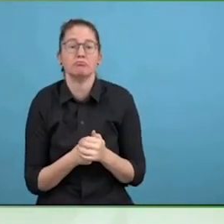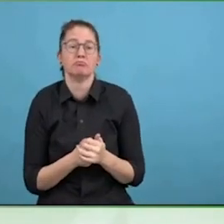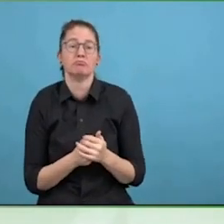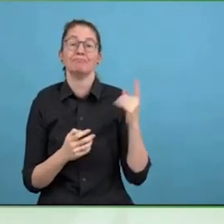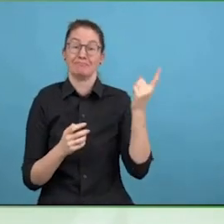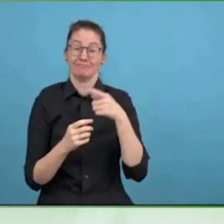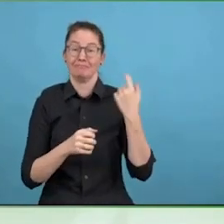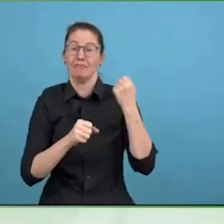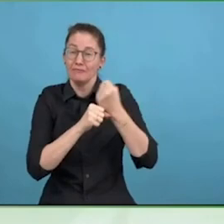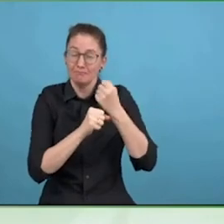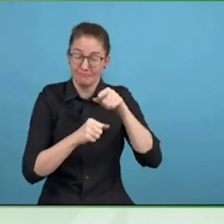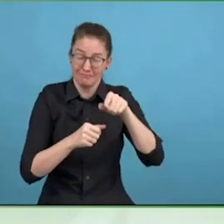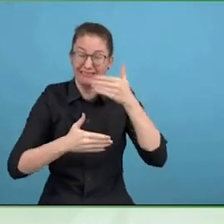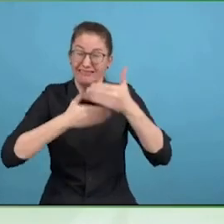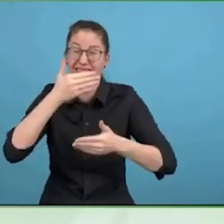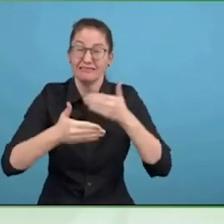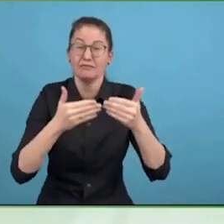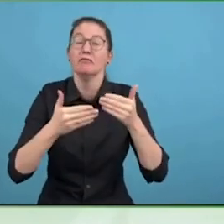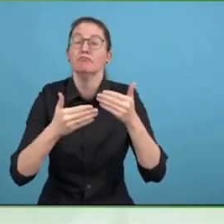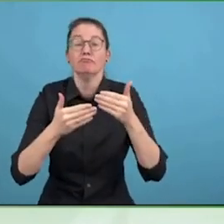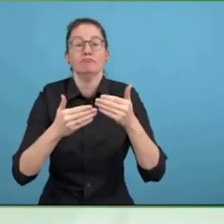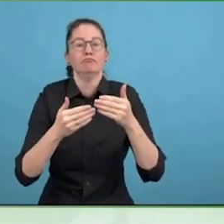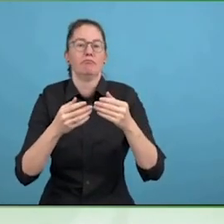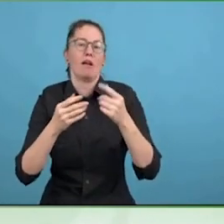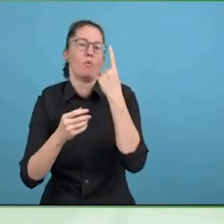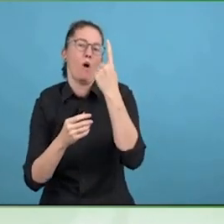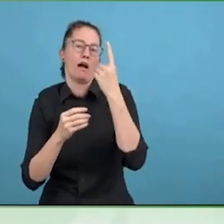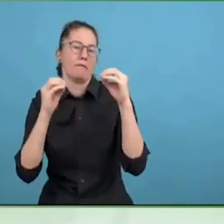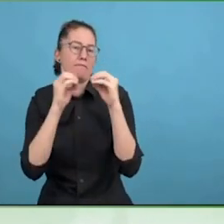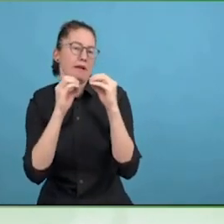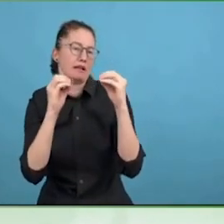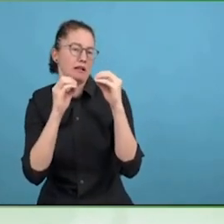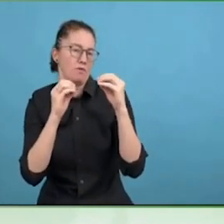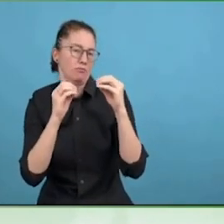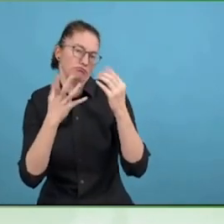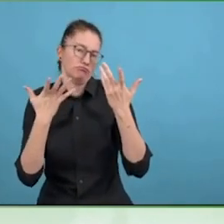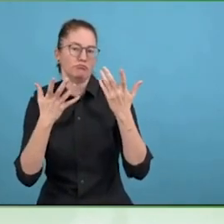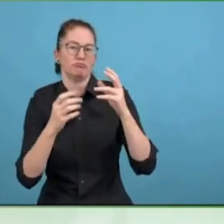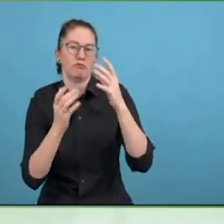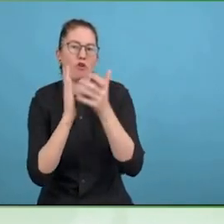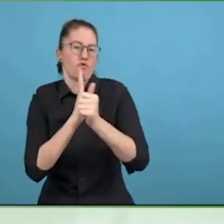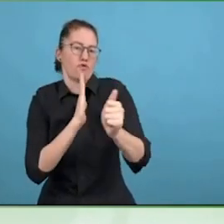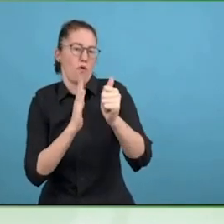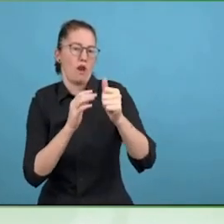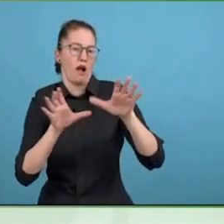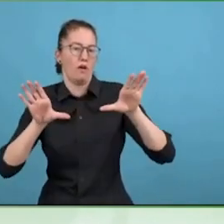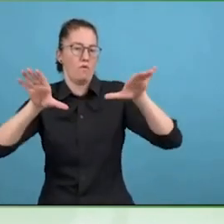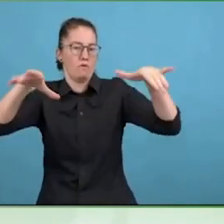inclusion that Atos has shown, but it seems very completed, how can the corporate brands do this?